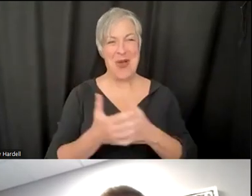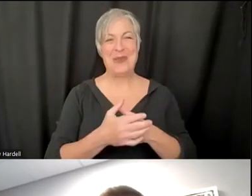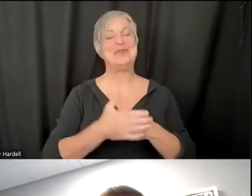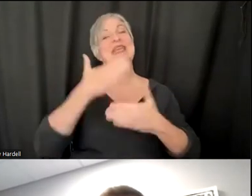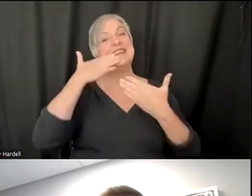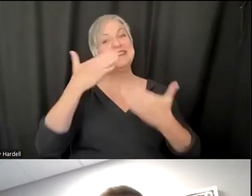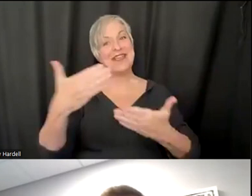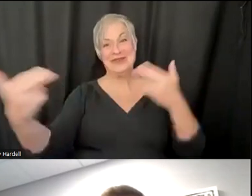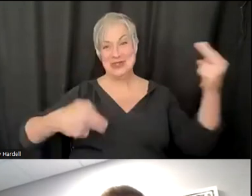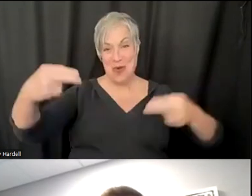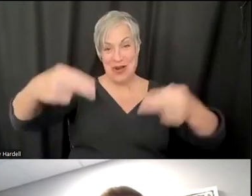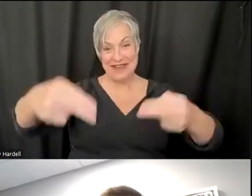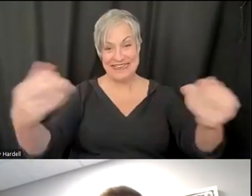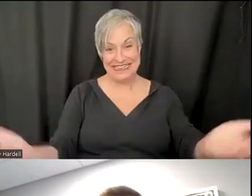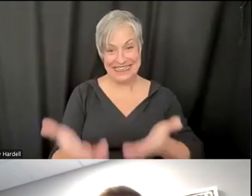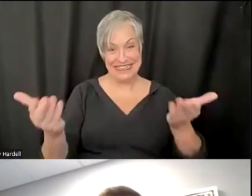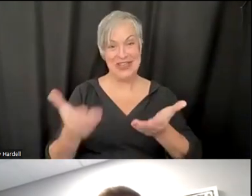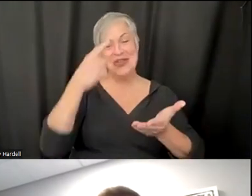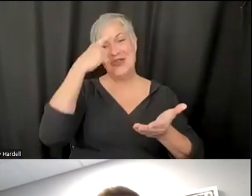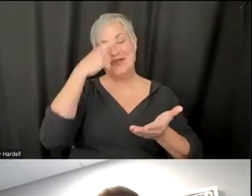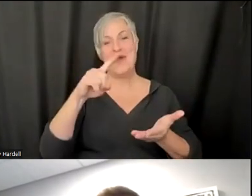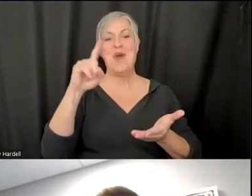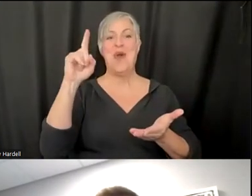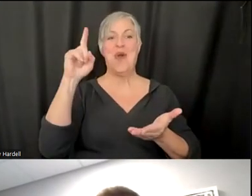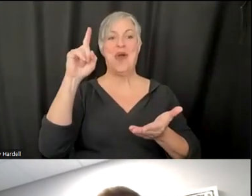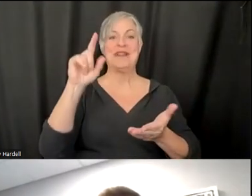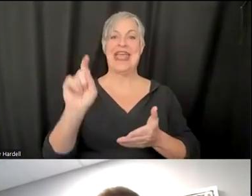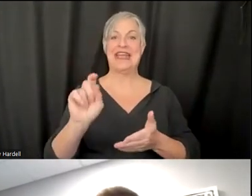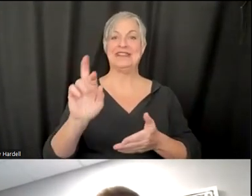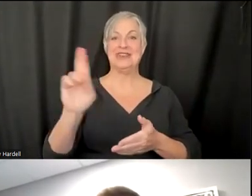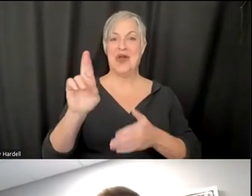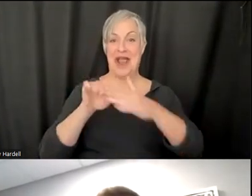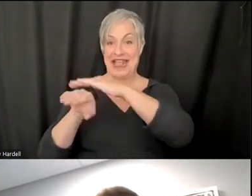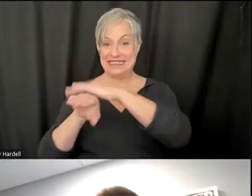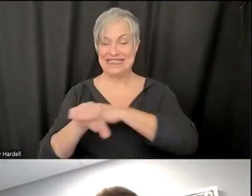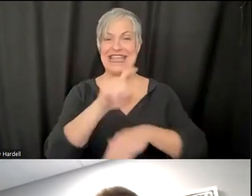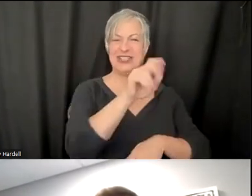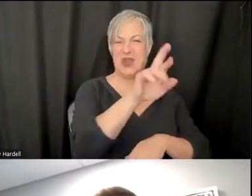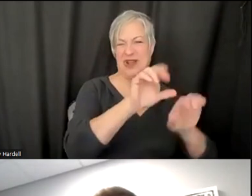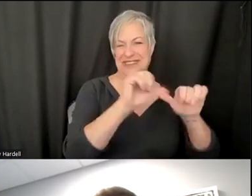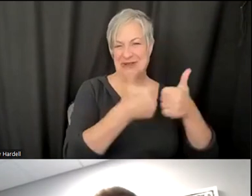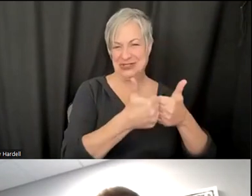us here for the XR Access and XR Association community discussion